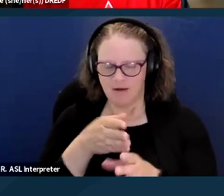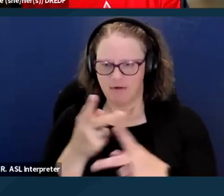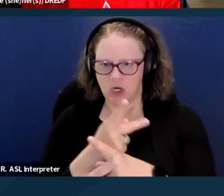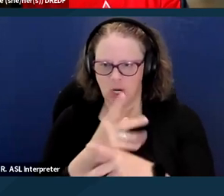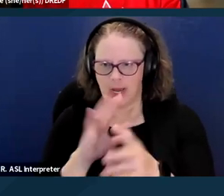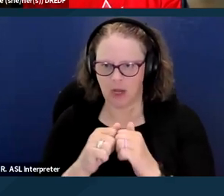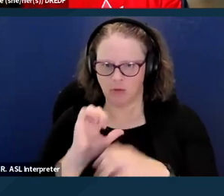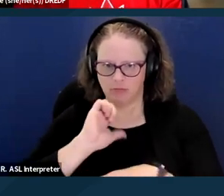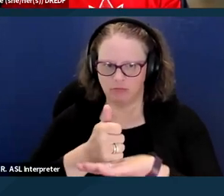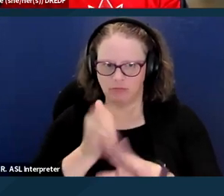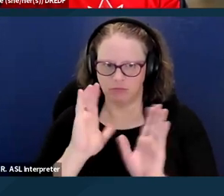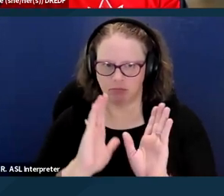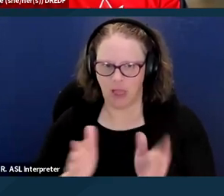that they know are needed.